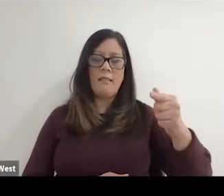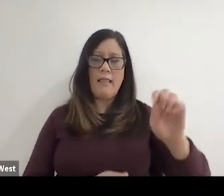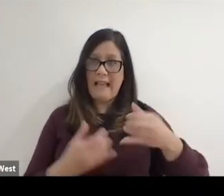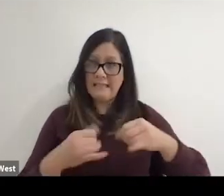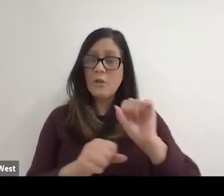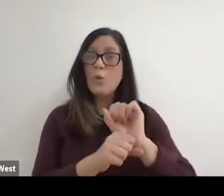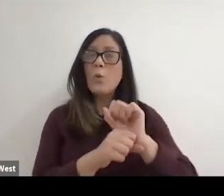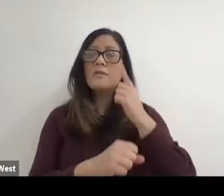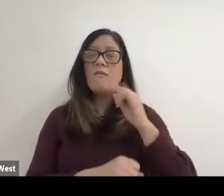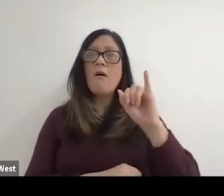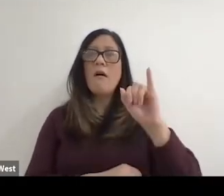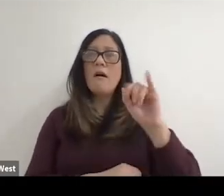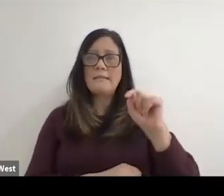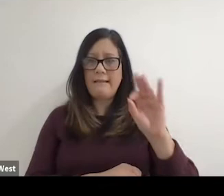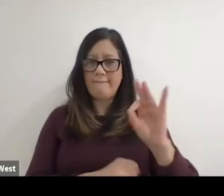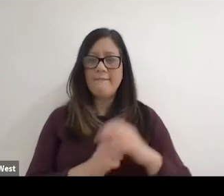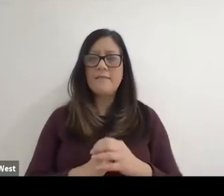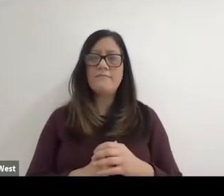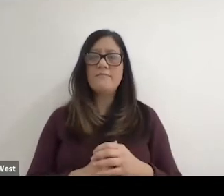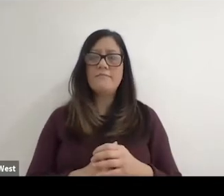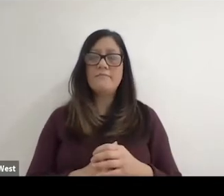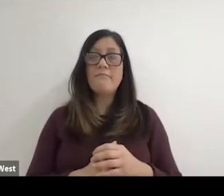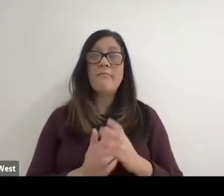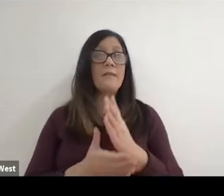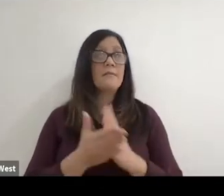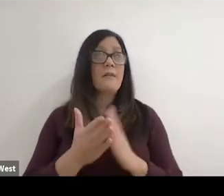And you know our some of our goals and